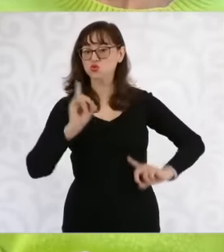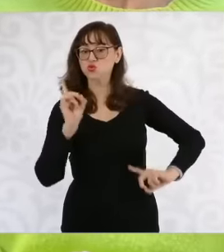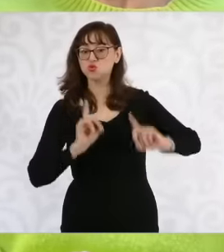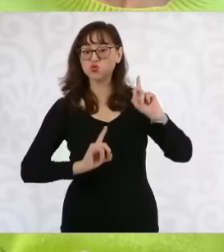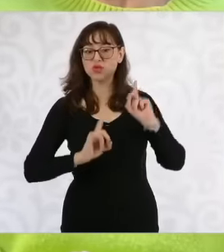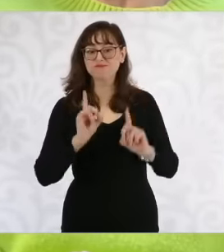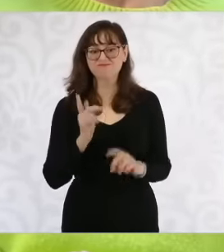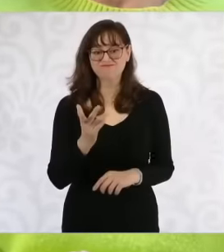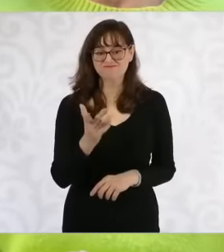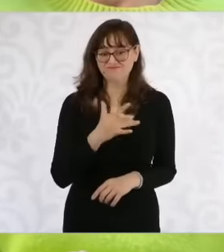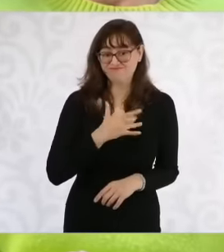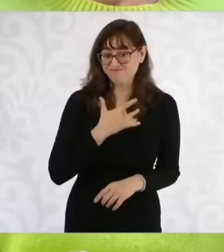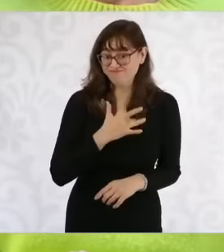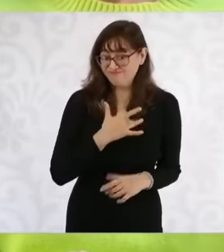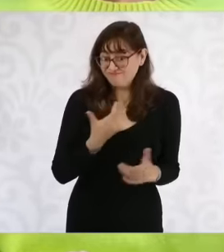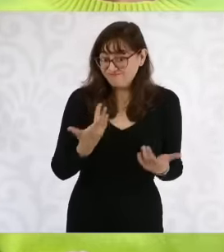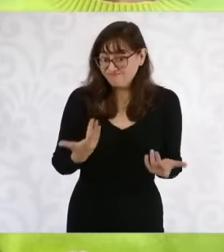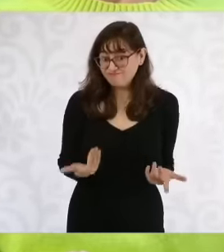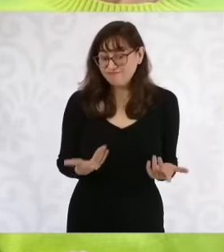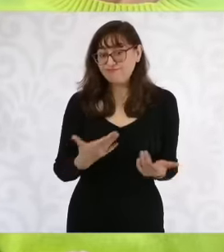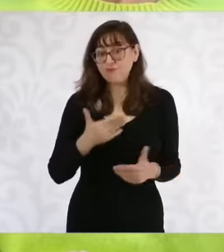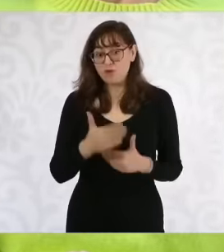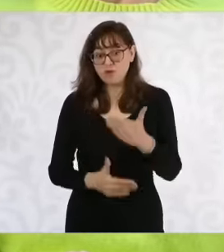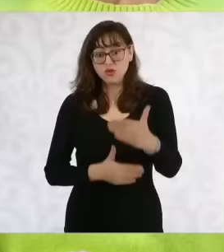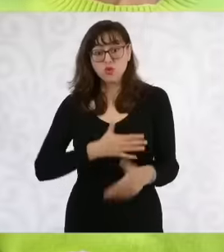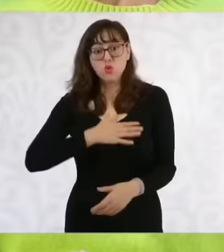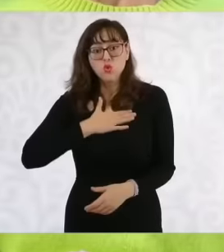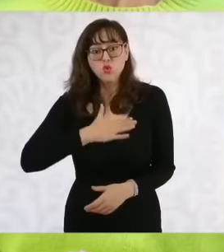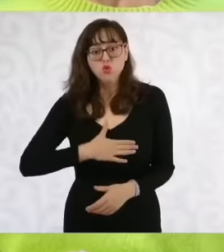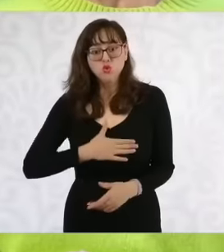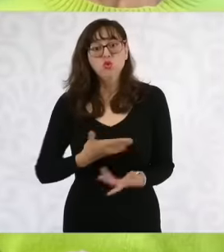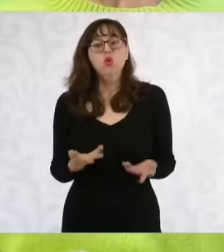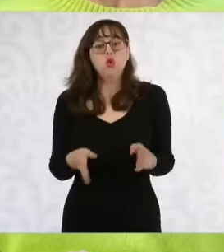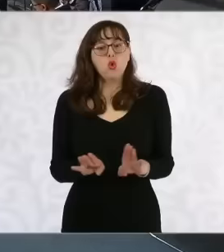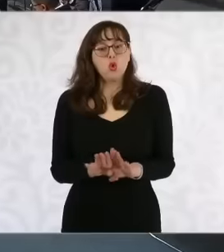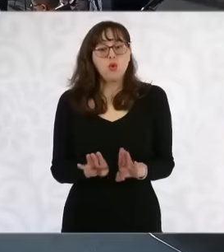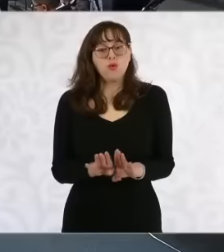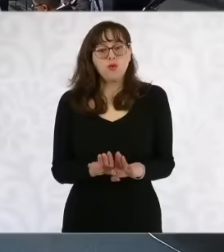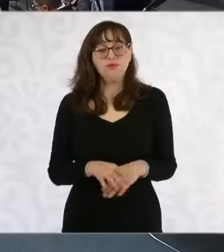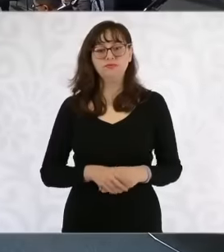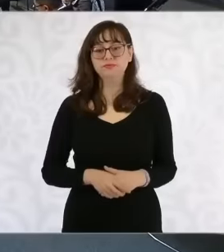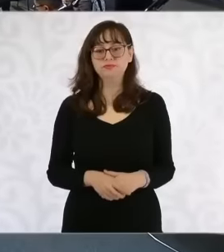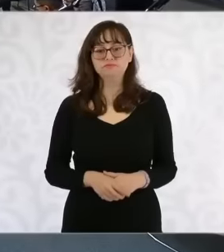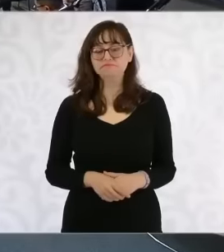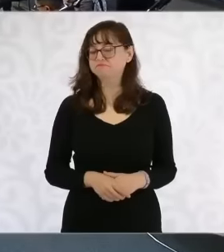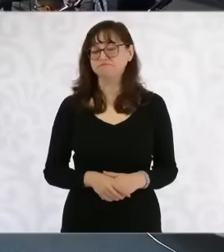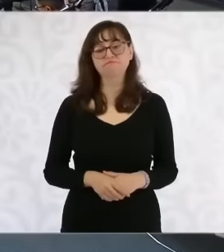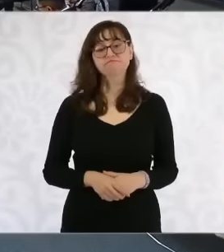to guarantee a fair and transparent process with respect to that, since they are not right, there are